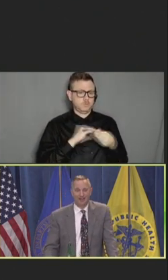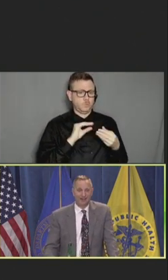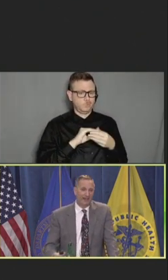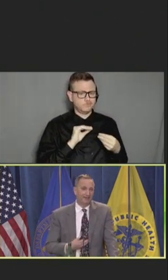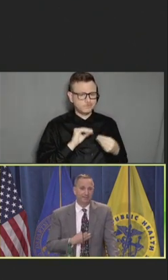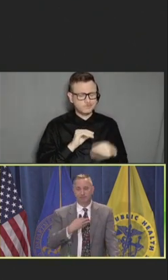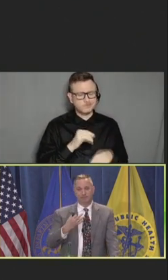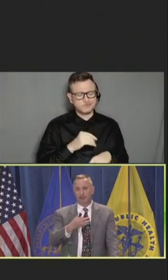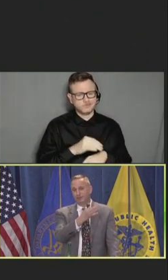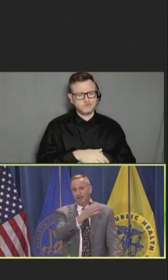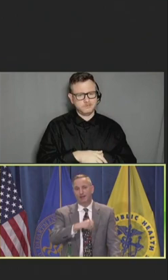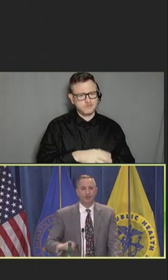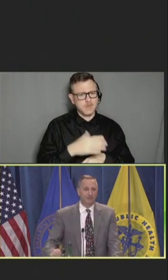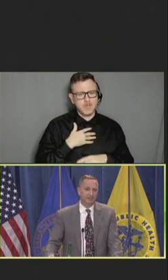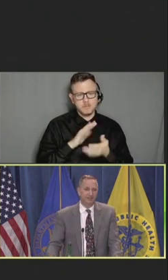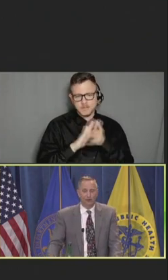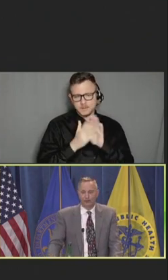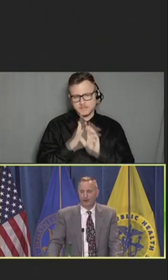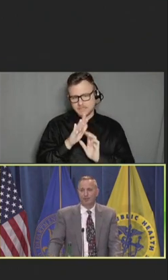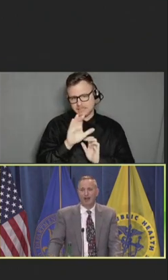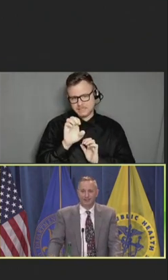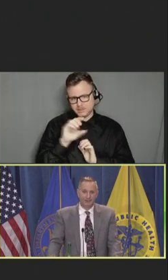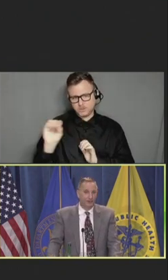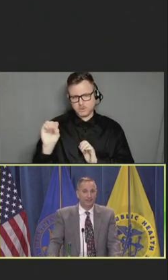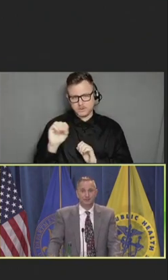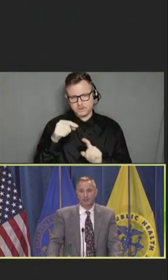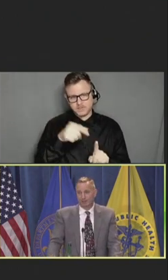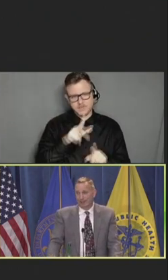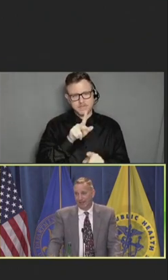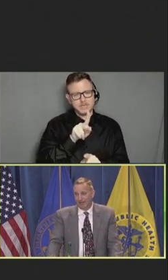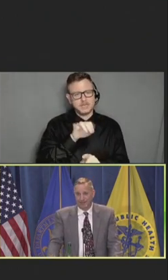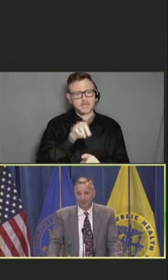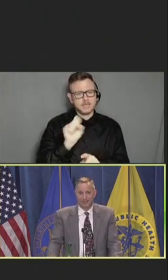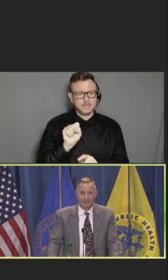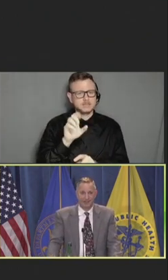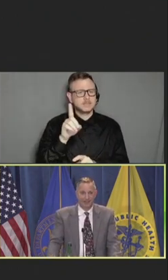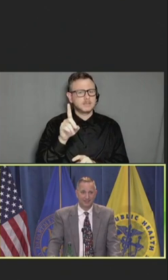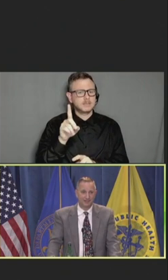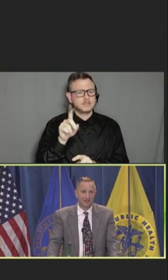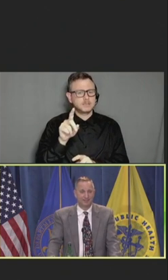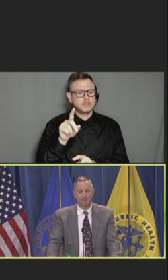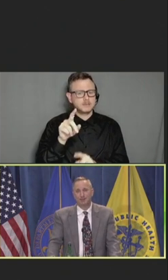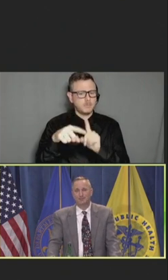I eventually became the CEO of our practice called Kids Plus Pediatrics. Kids Plus is in Pittsburgh.